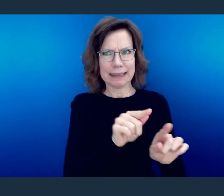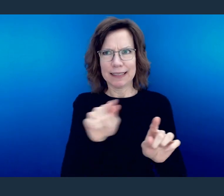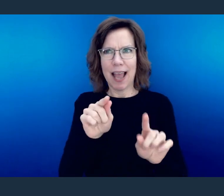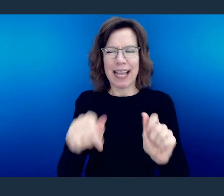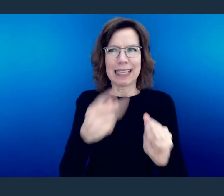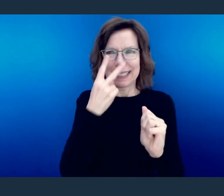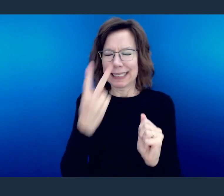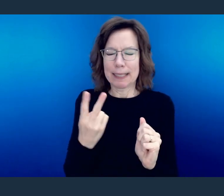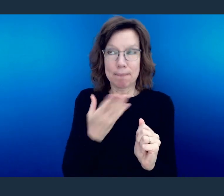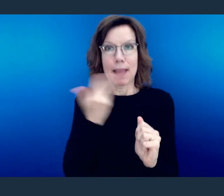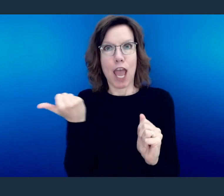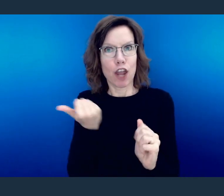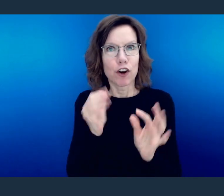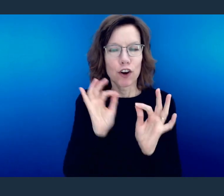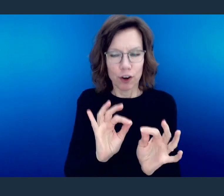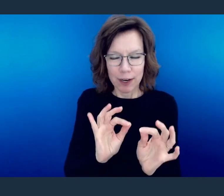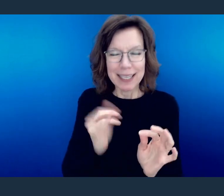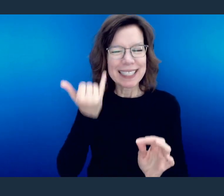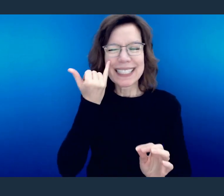clearly the way I'm meant to see.